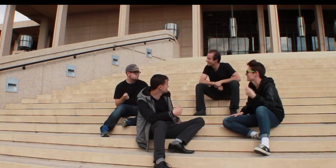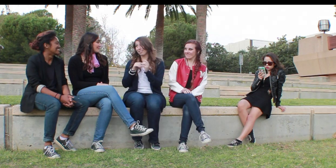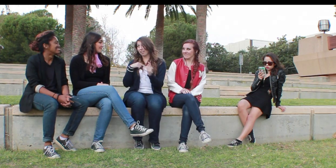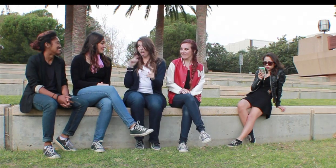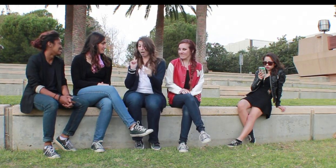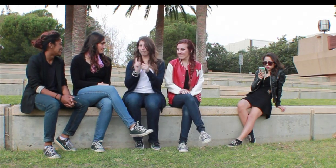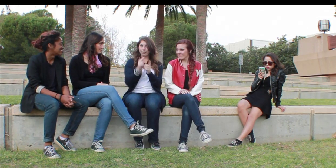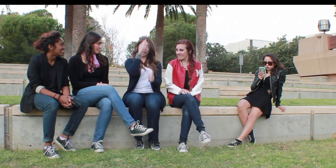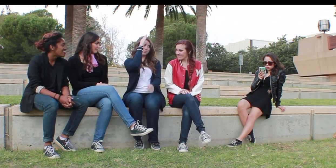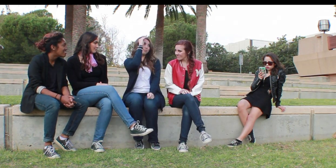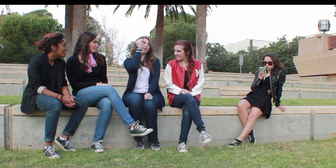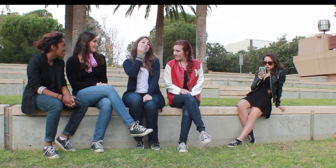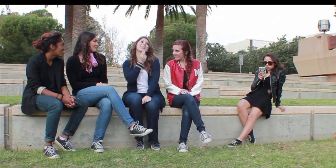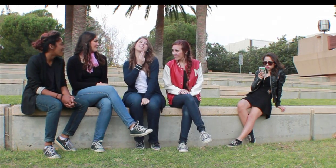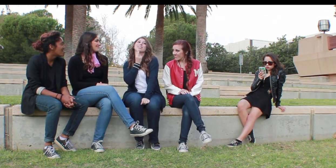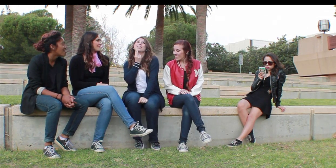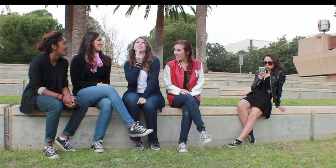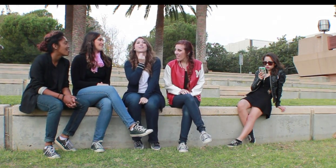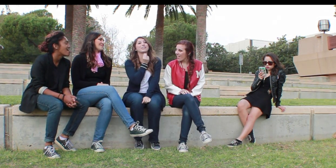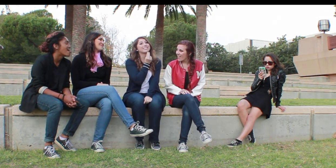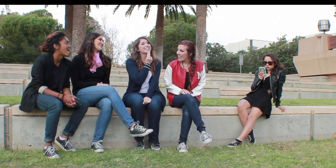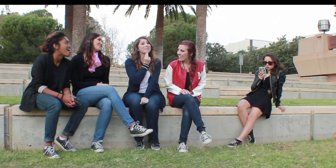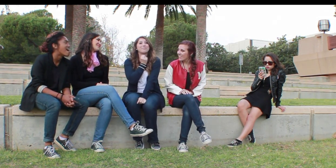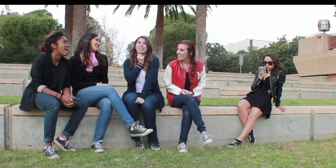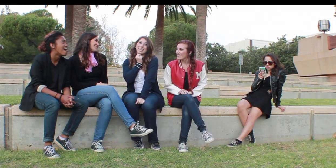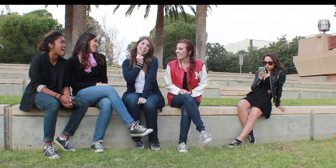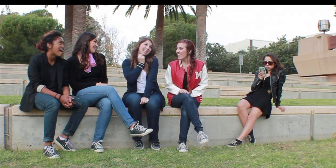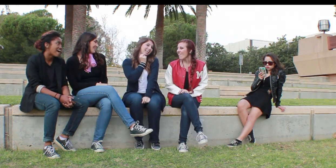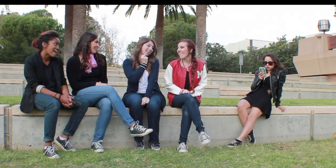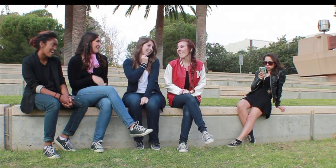Sandy: Met a boy as cute as he can be